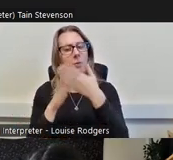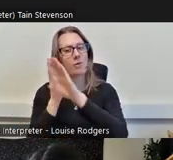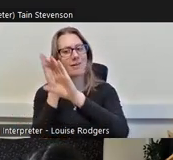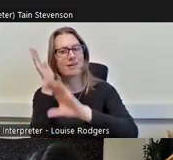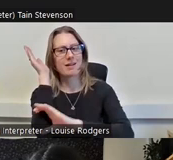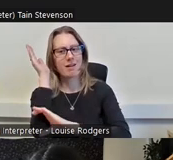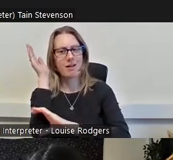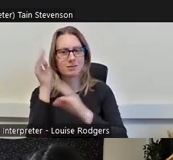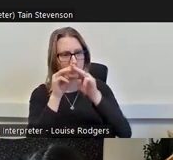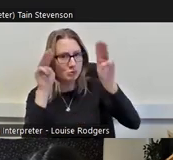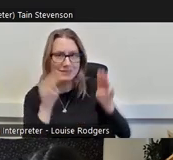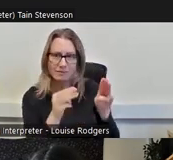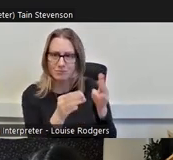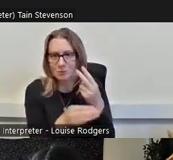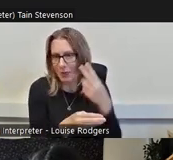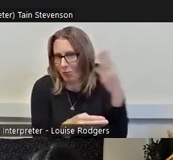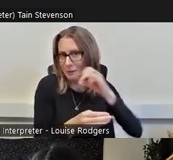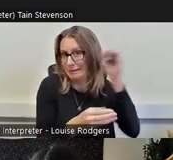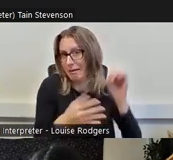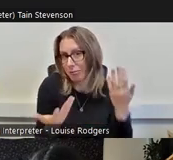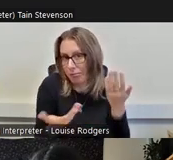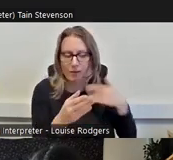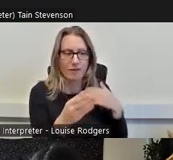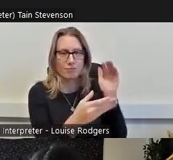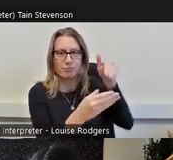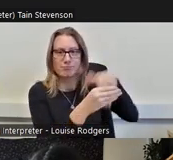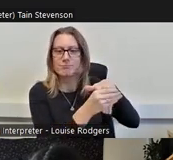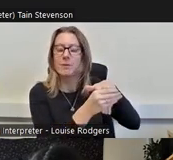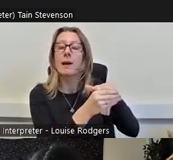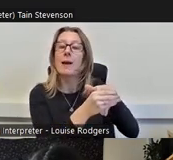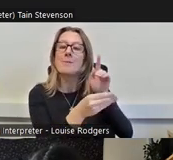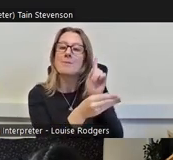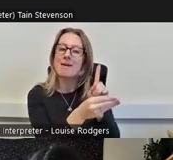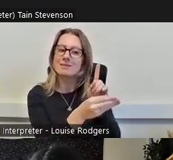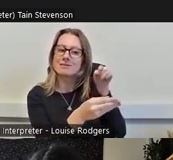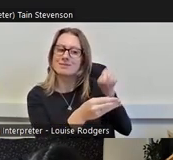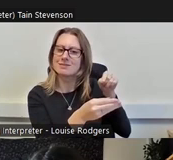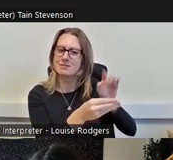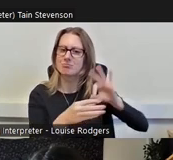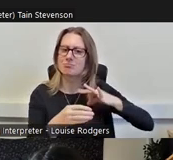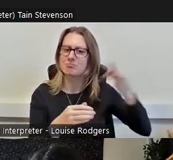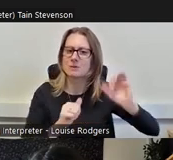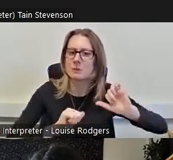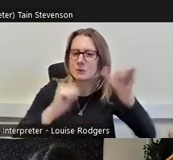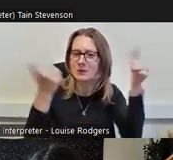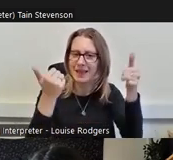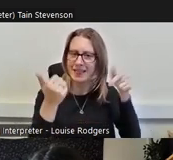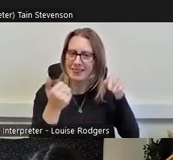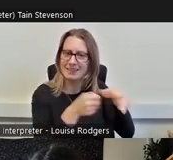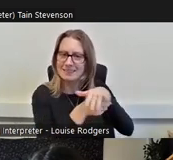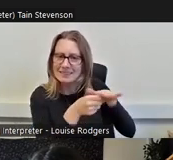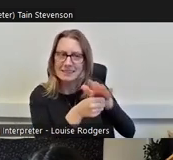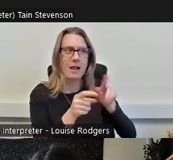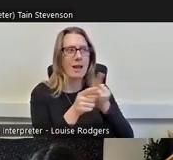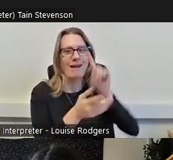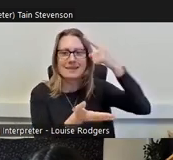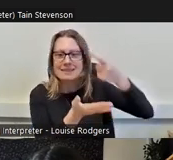23% of us apparently, we're not represented in those decision-making positions. We're not